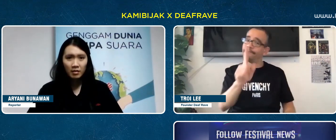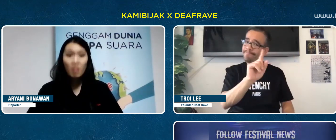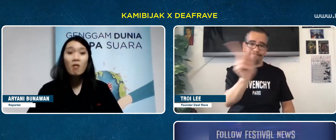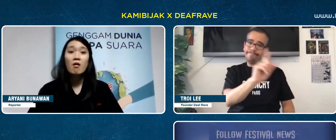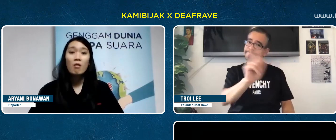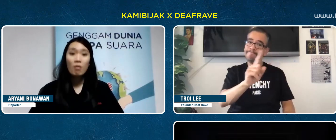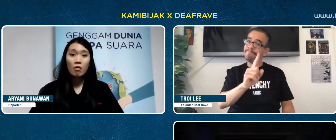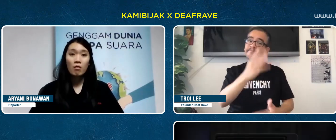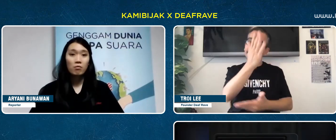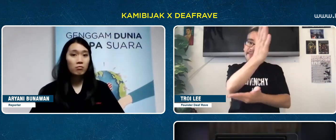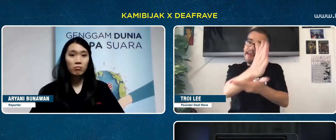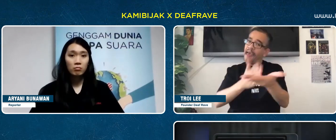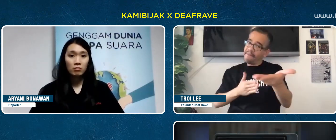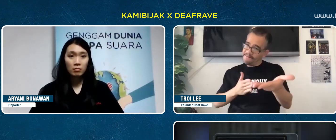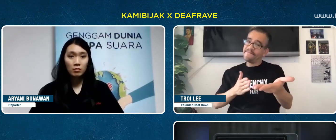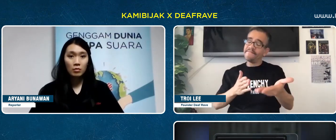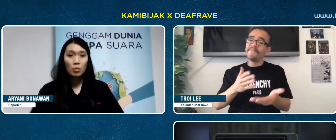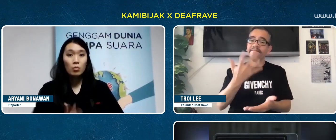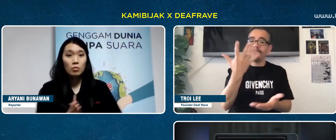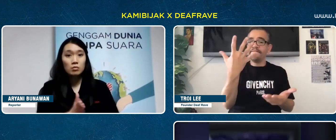Only half.